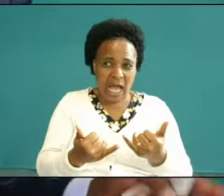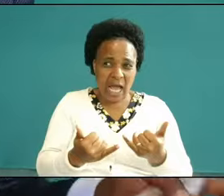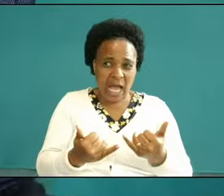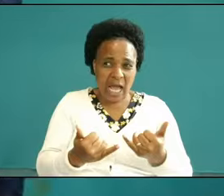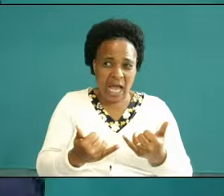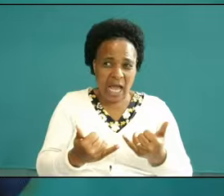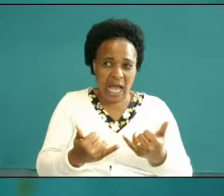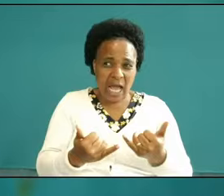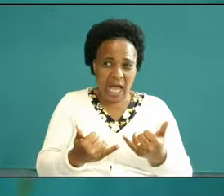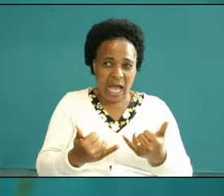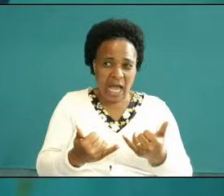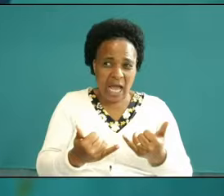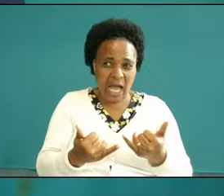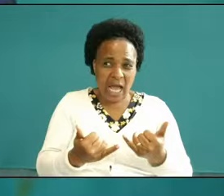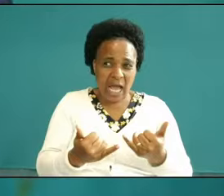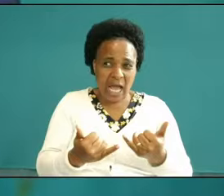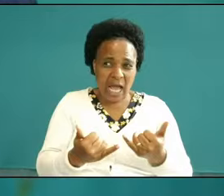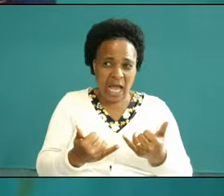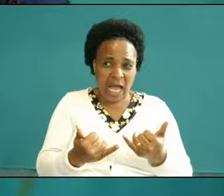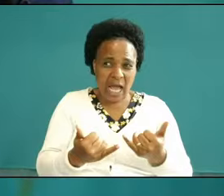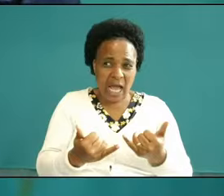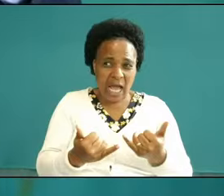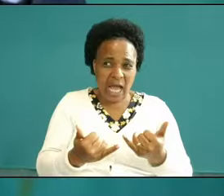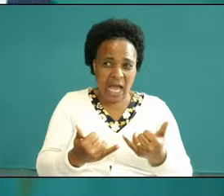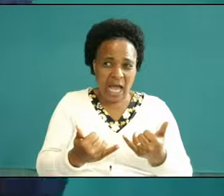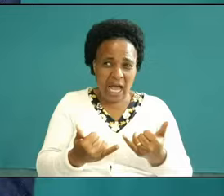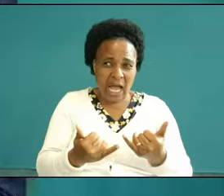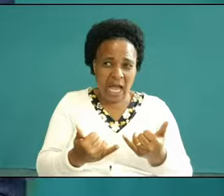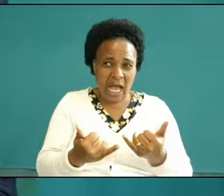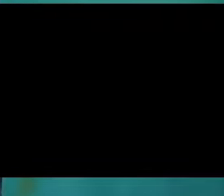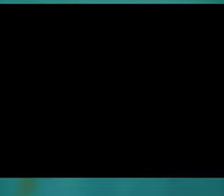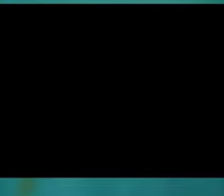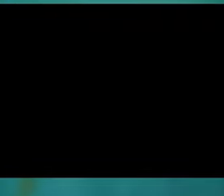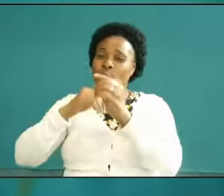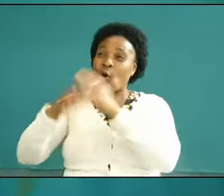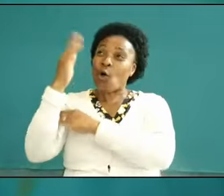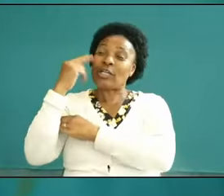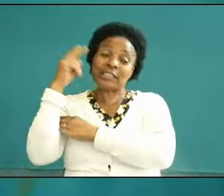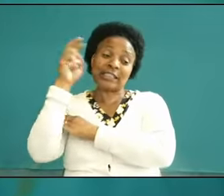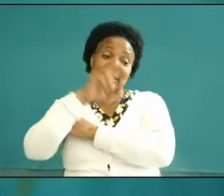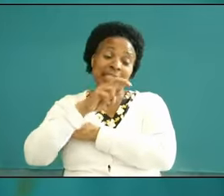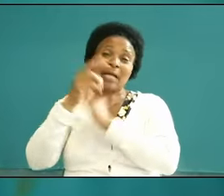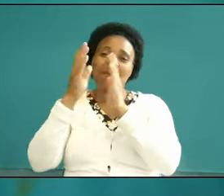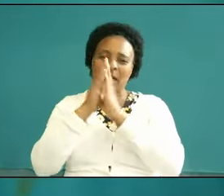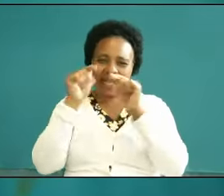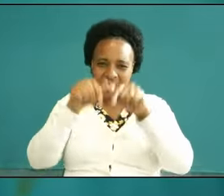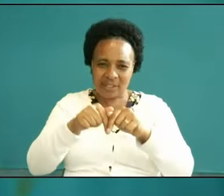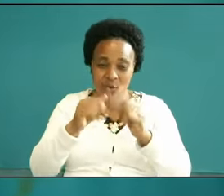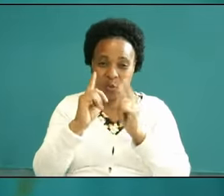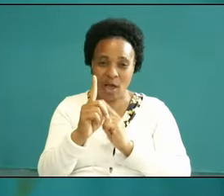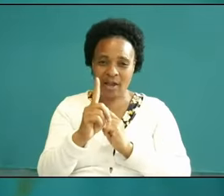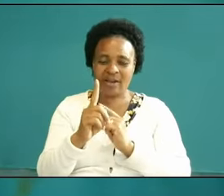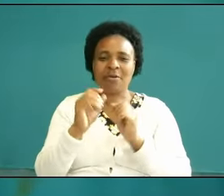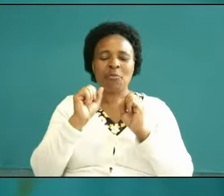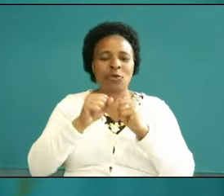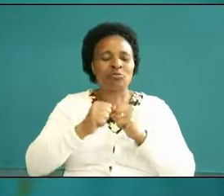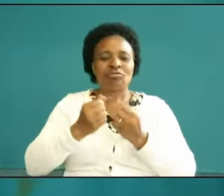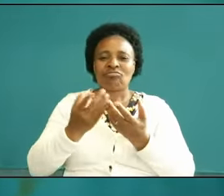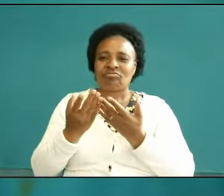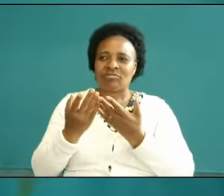on your behalf to the Lord and when God sees the prayer that has been ended that has been what do